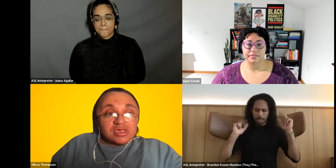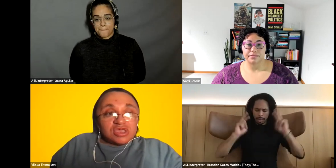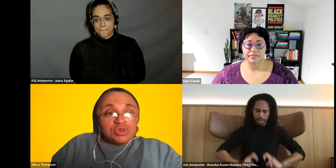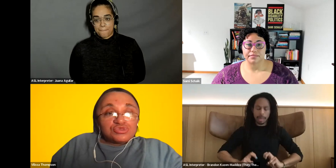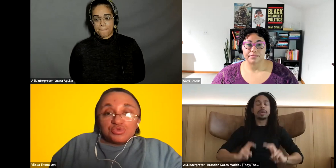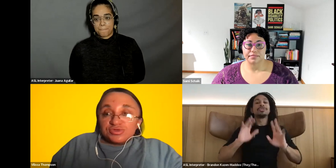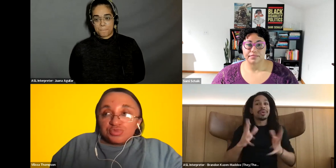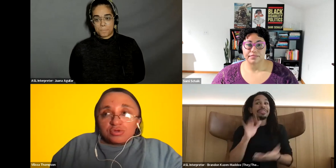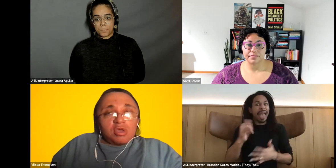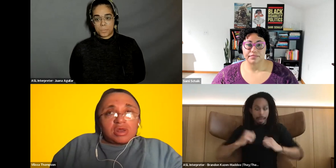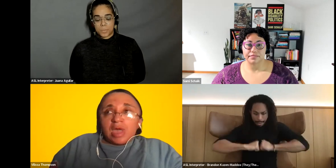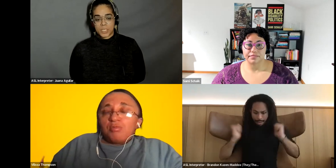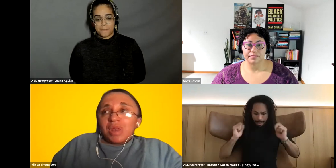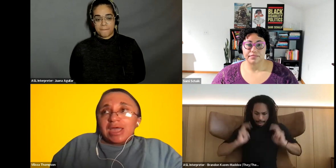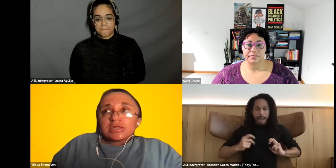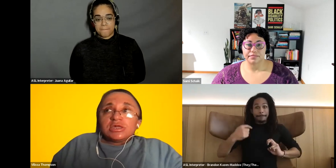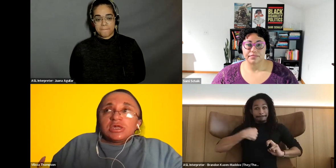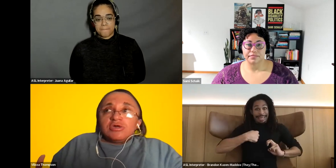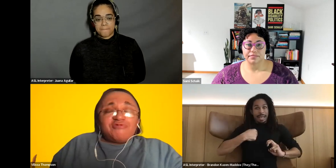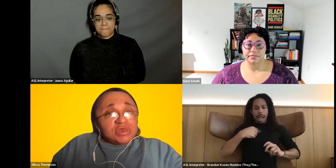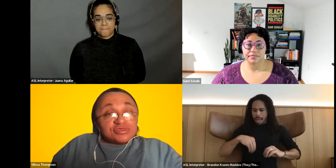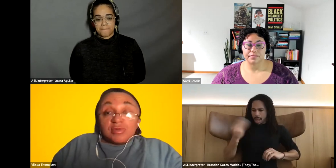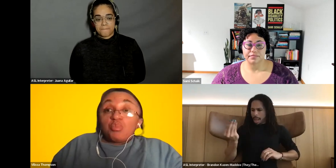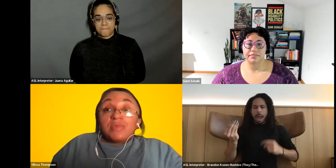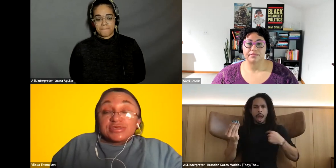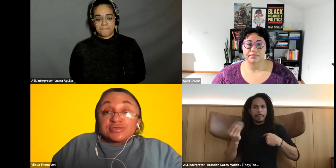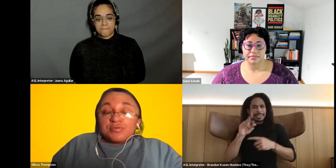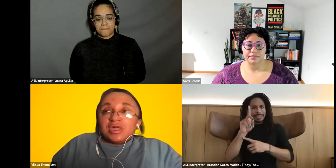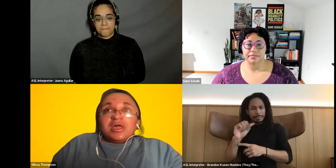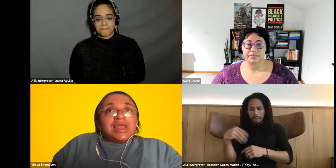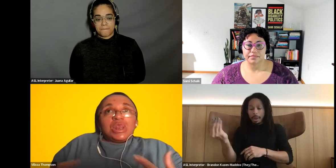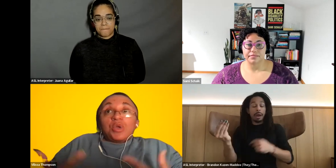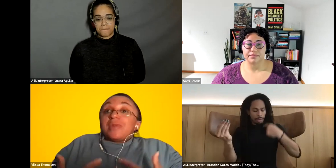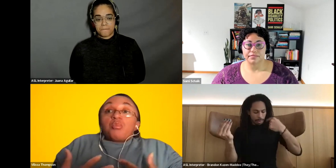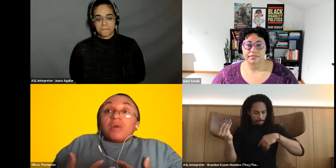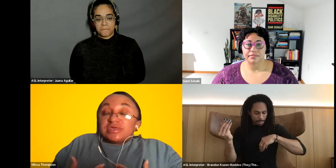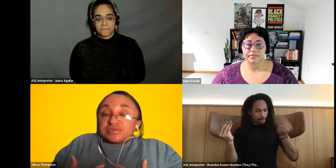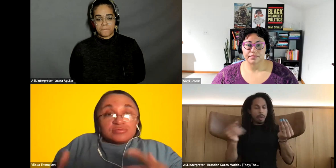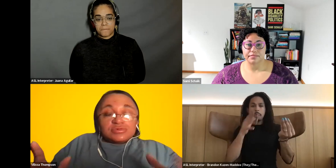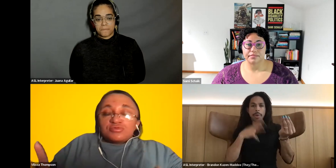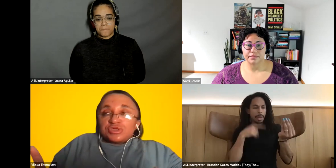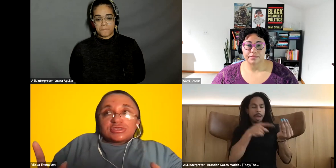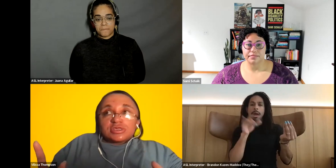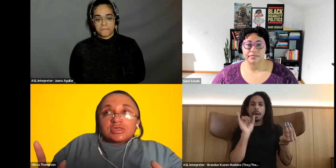Vilissa Thompson: you know, doing this work, talking about black Vilissa Thompson: feminism, and womanism from like learning about womanism was